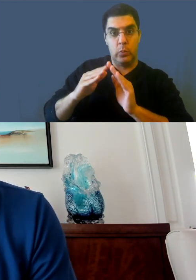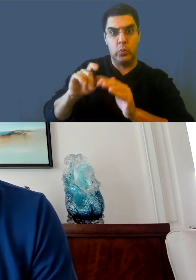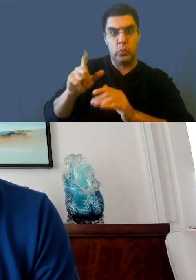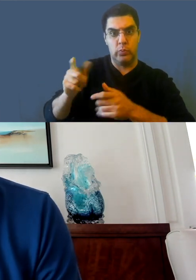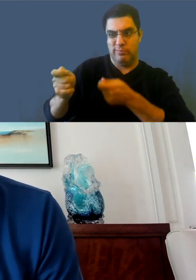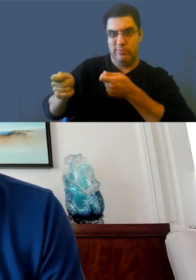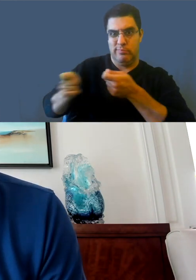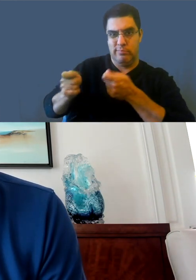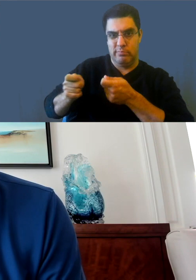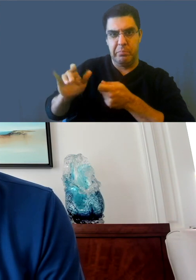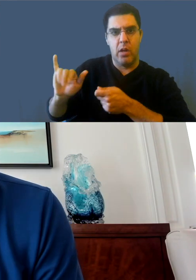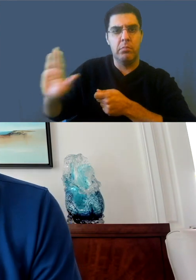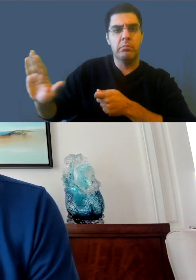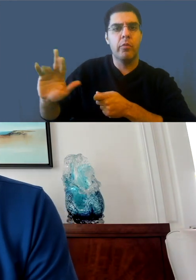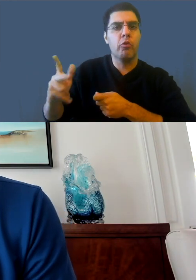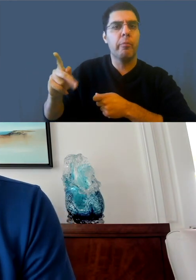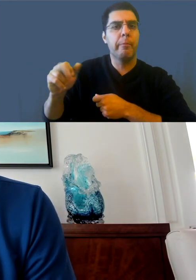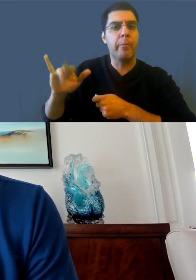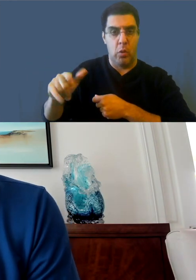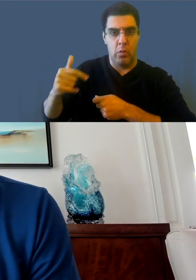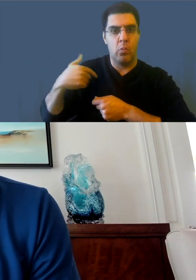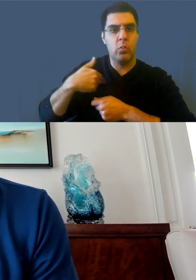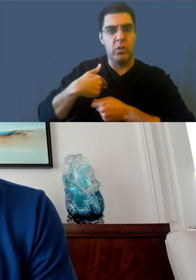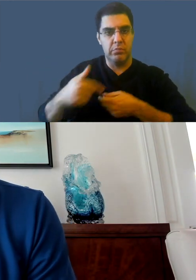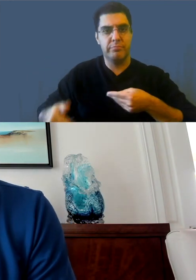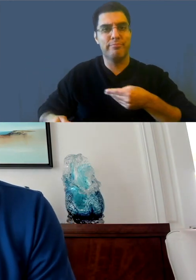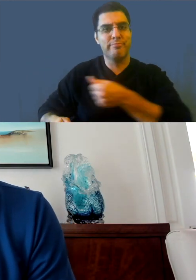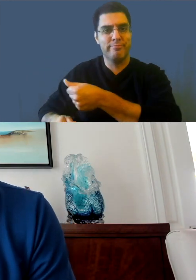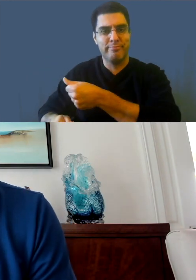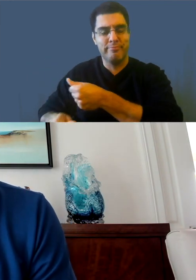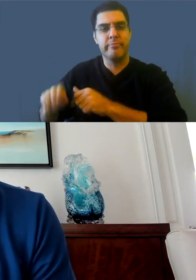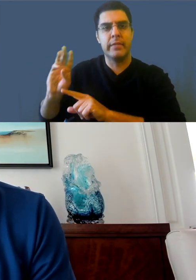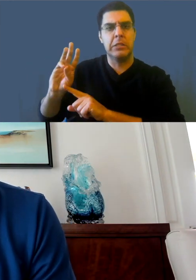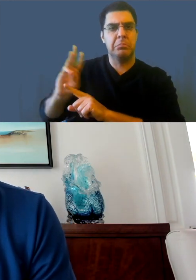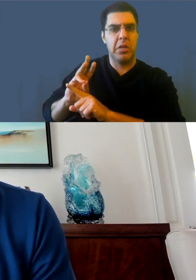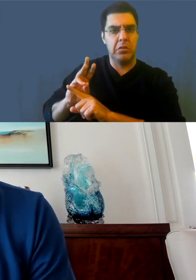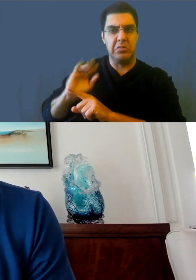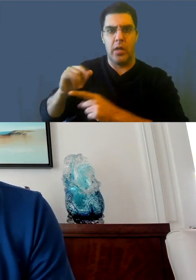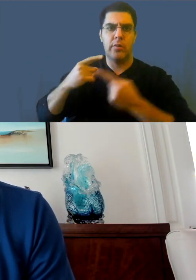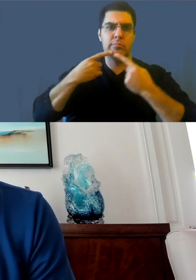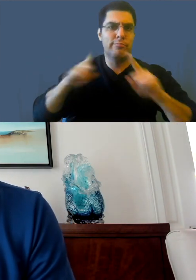If you've used community captions recently, we will be paying for what we said